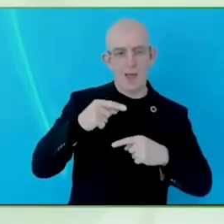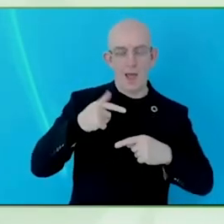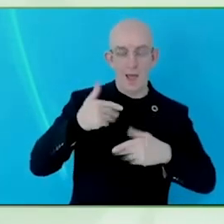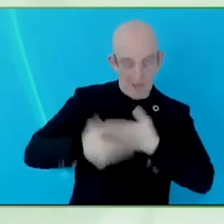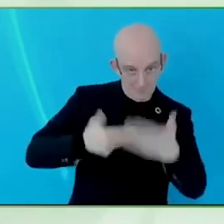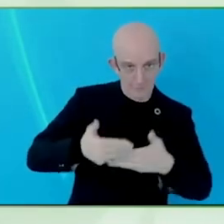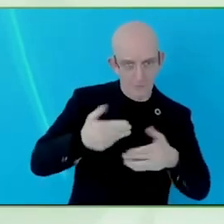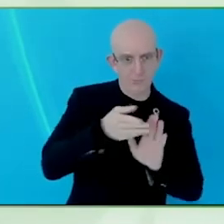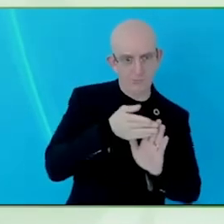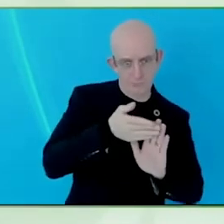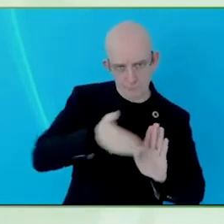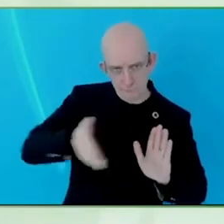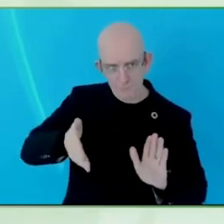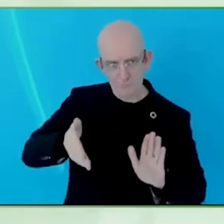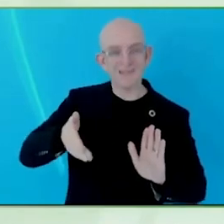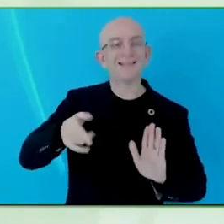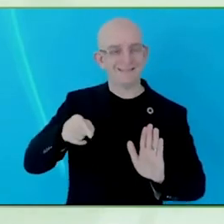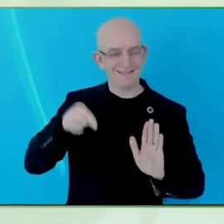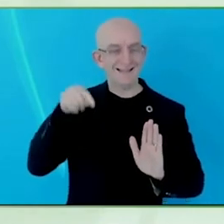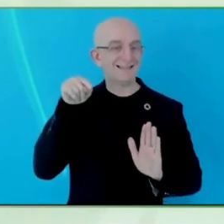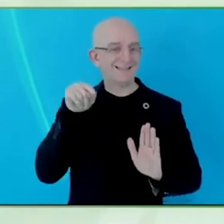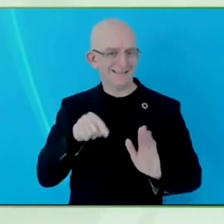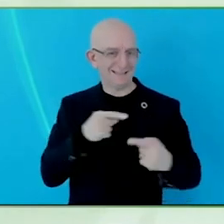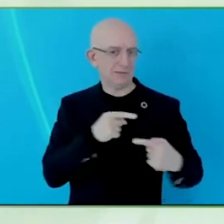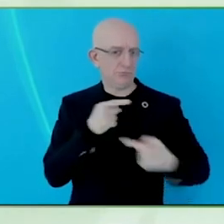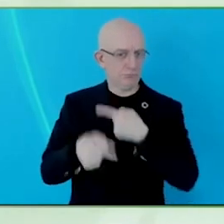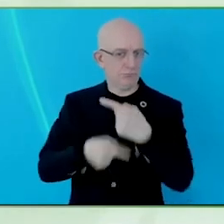Then we kind of understood were those technologies actually going to work for us.